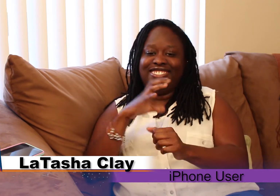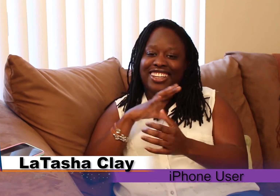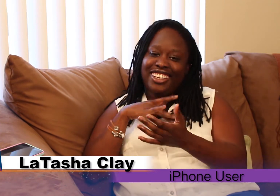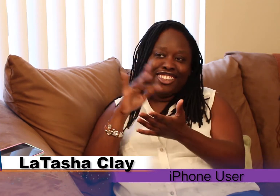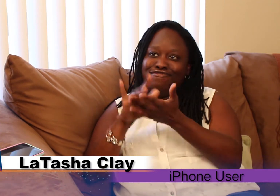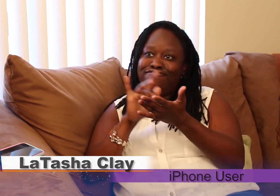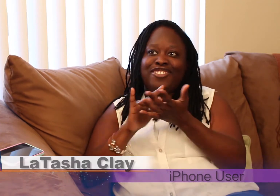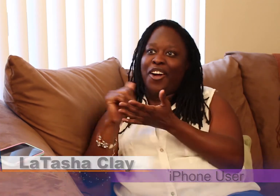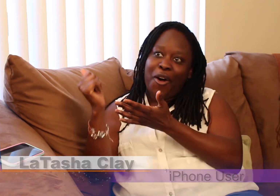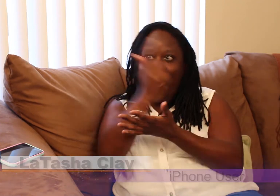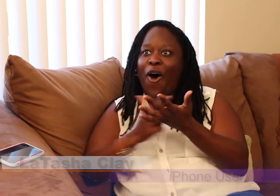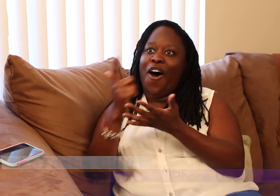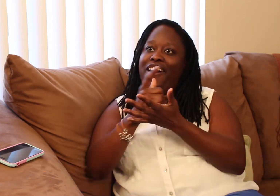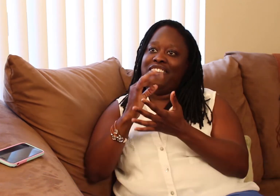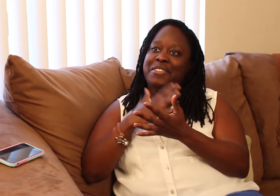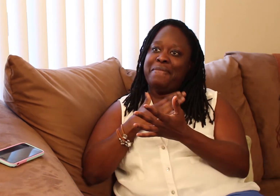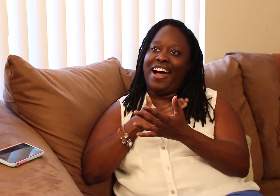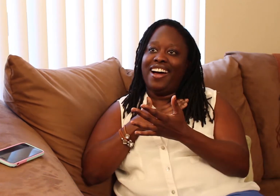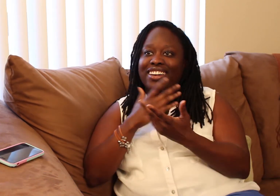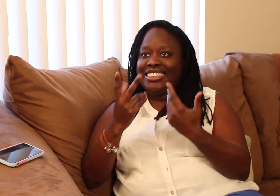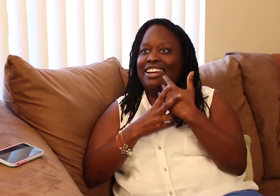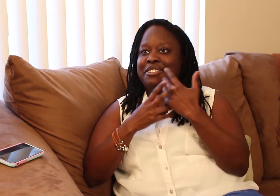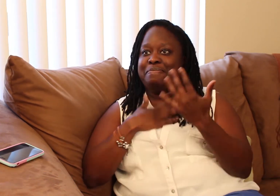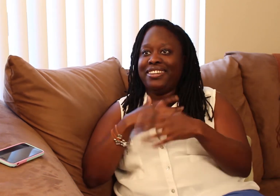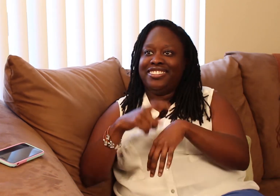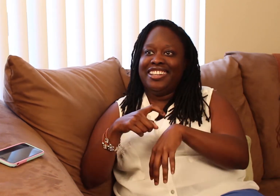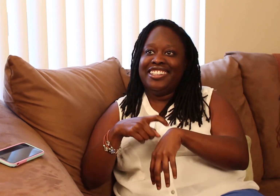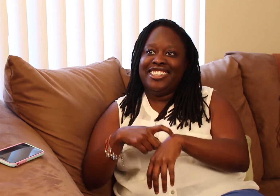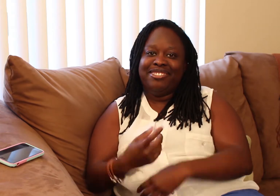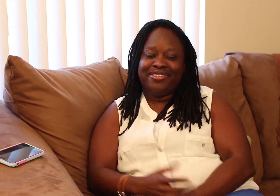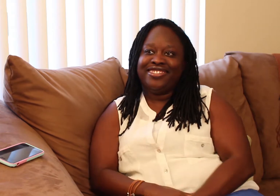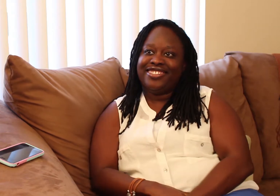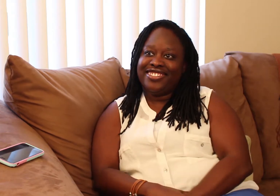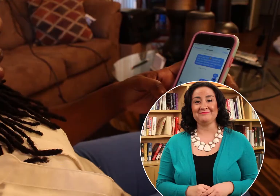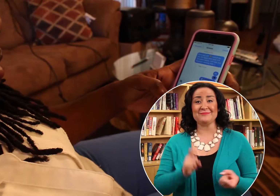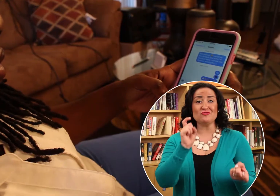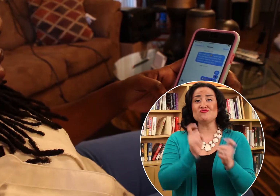I was stoked, so I went through and changed all of my emojis to save time."